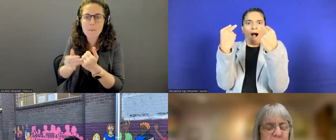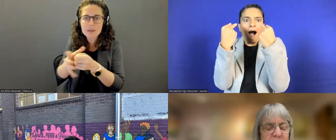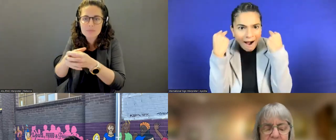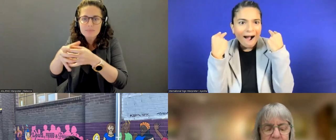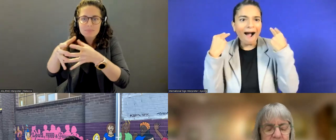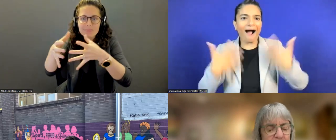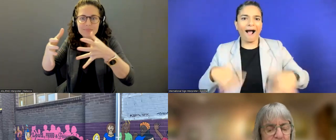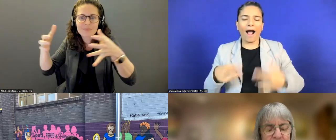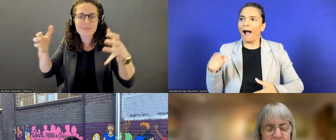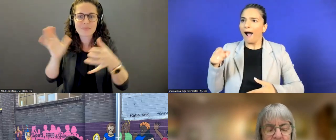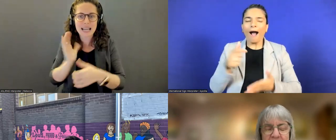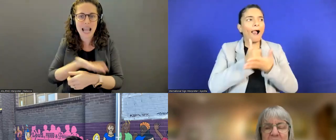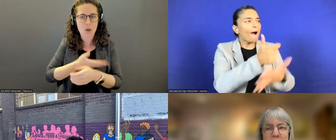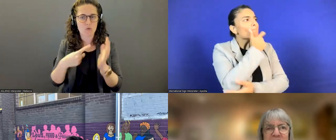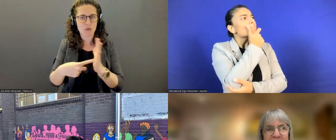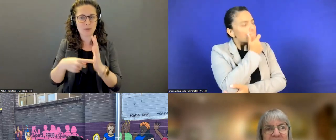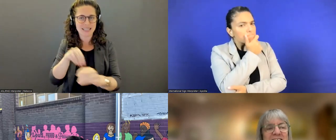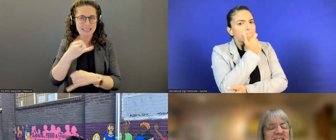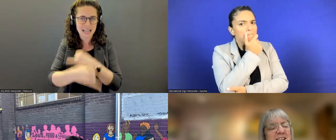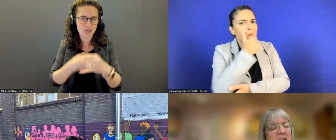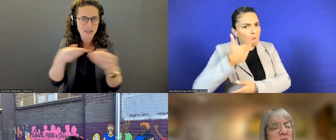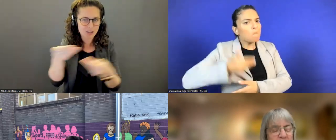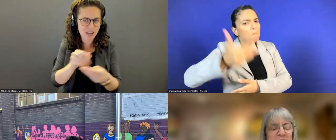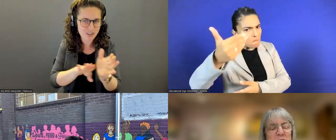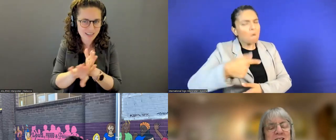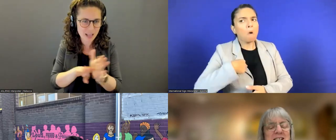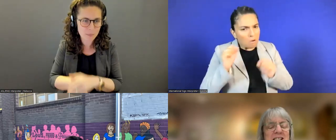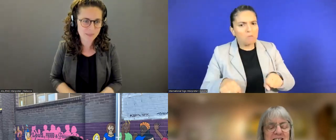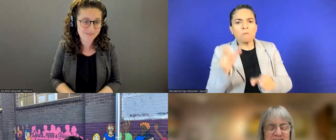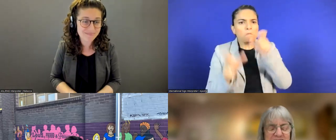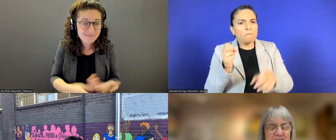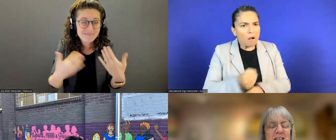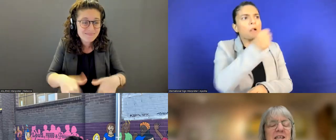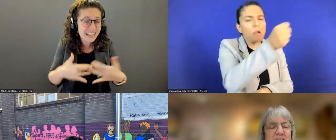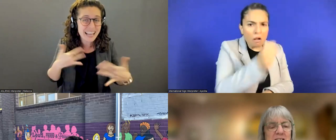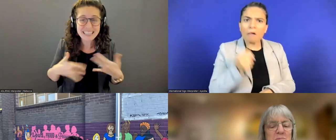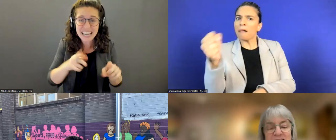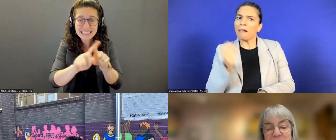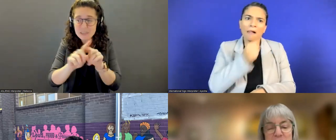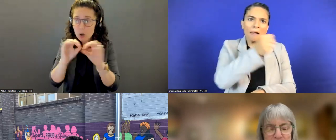and international development, and how exciting it is that all these organizations saying, "yes, please!